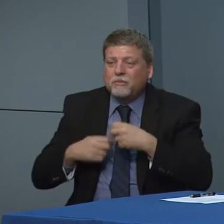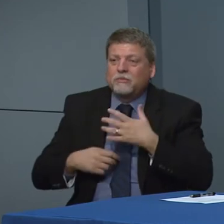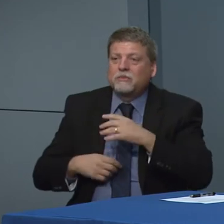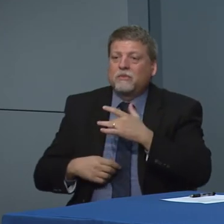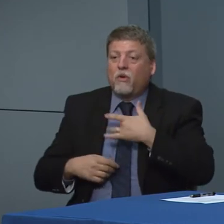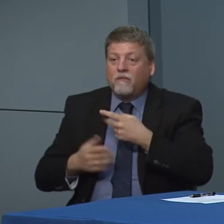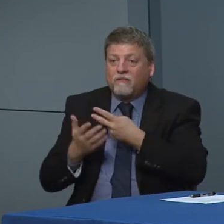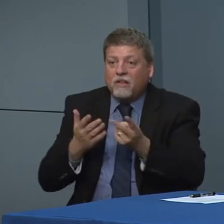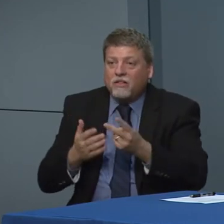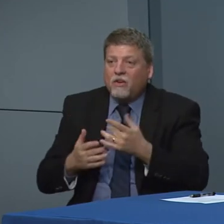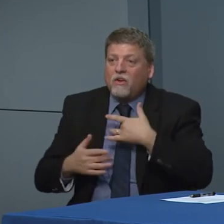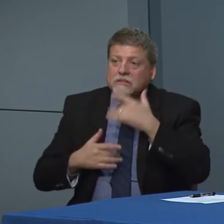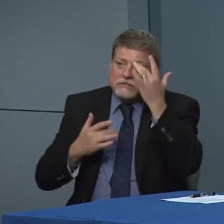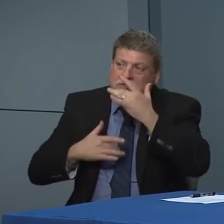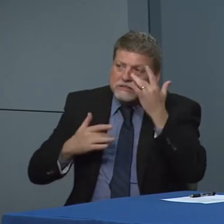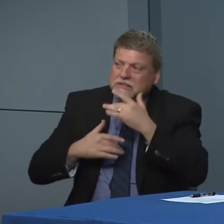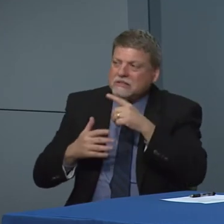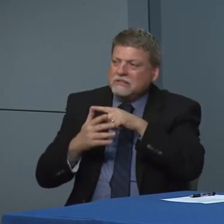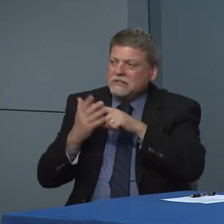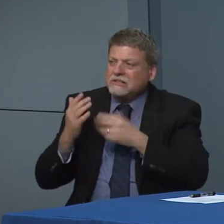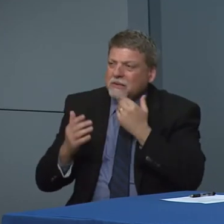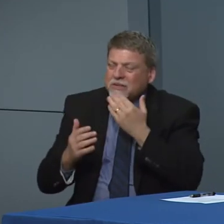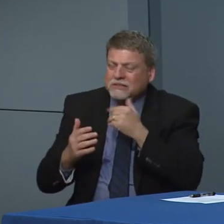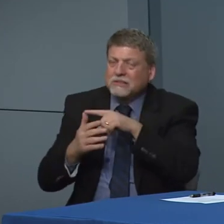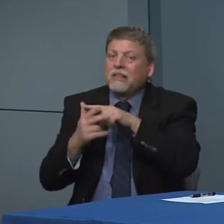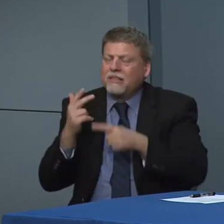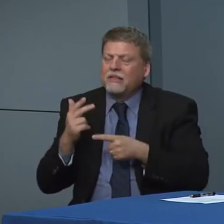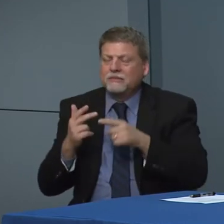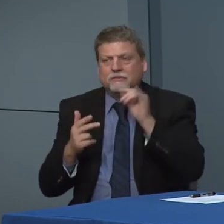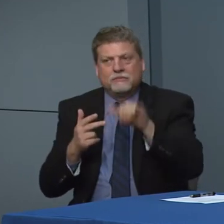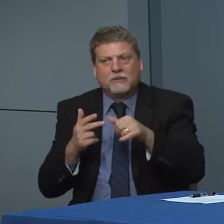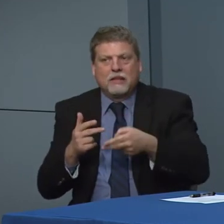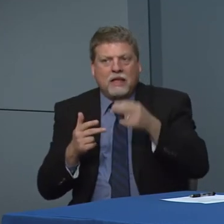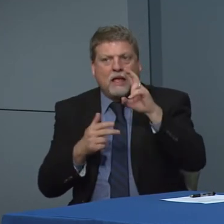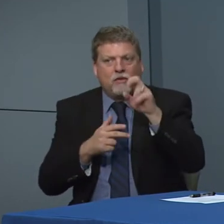risk. But right now we don't have data show that pregnant